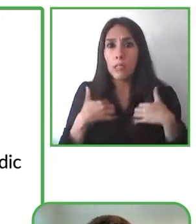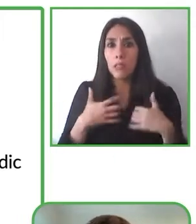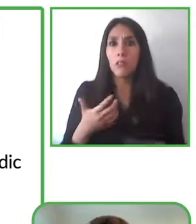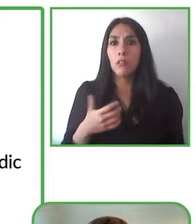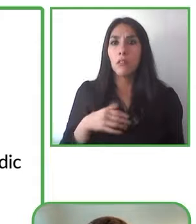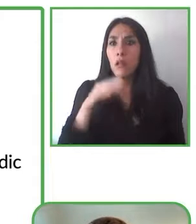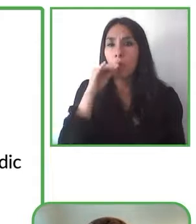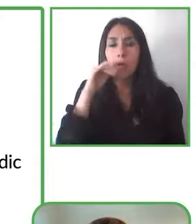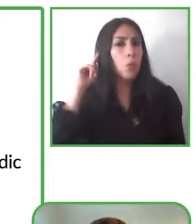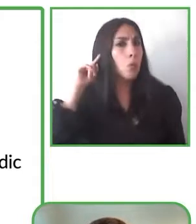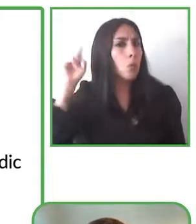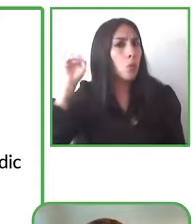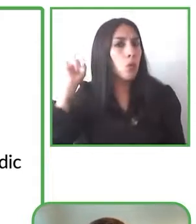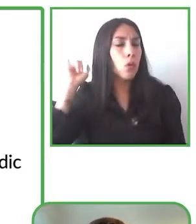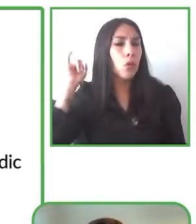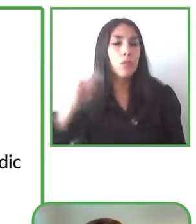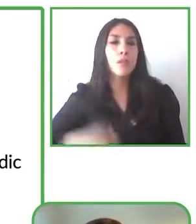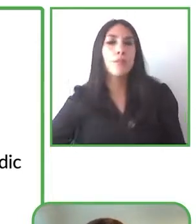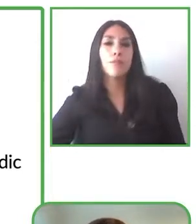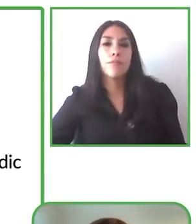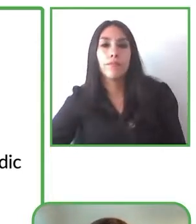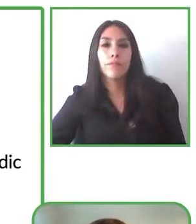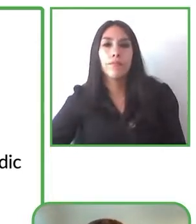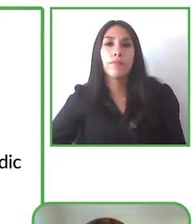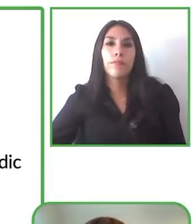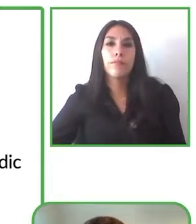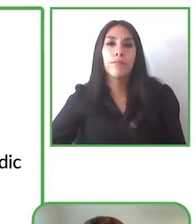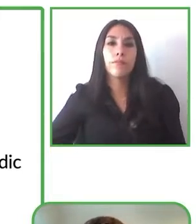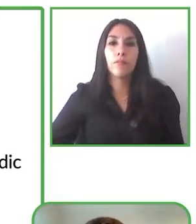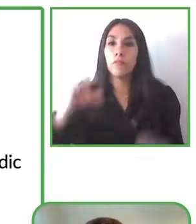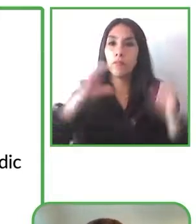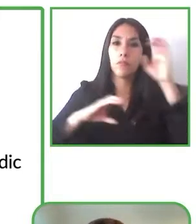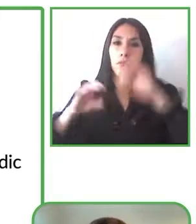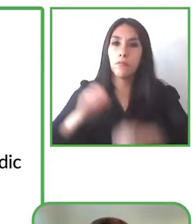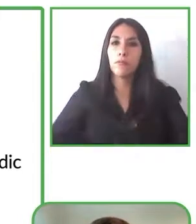The app is built quite smart because we actually support more